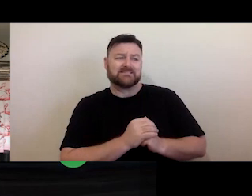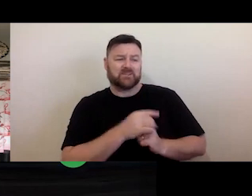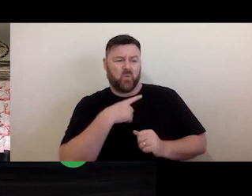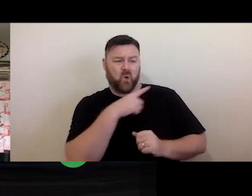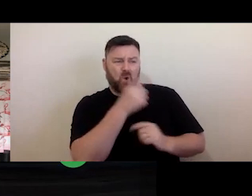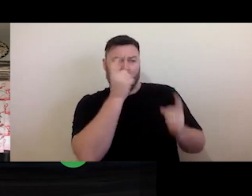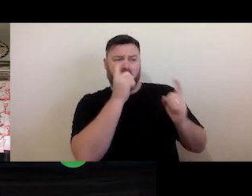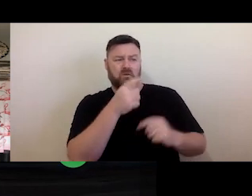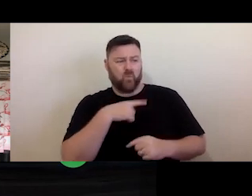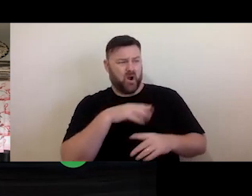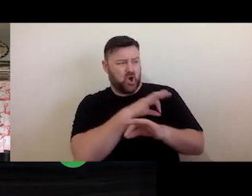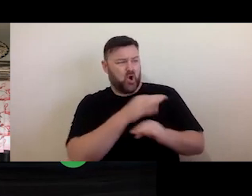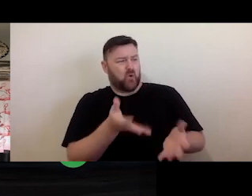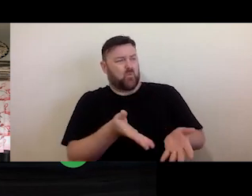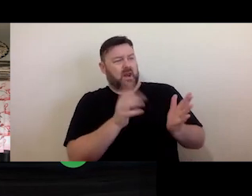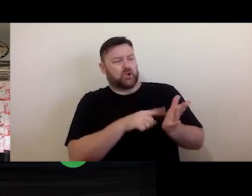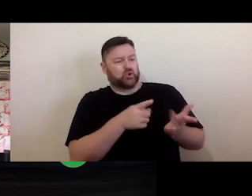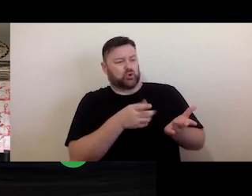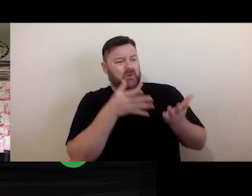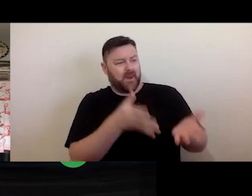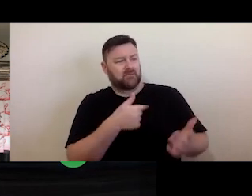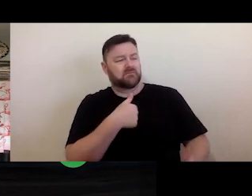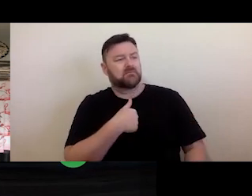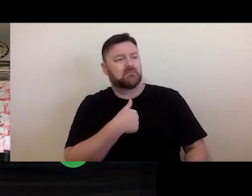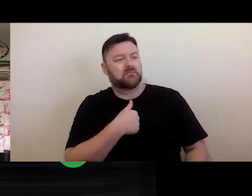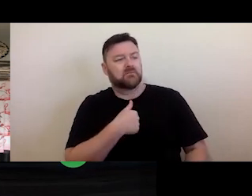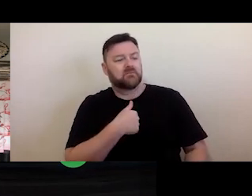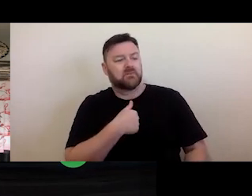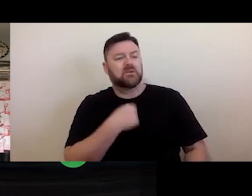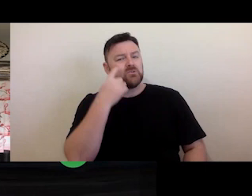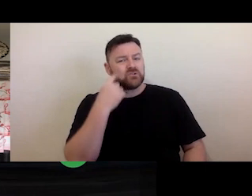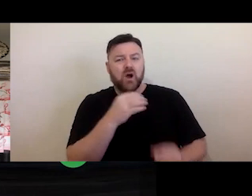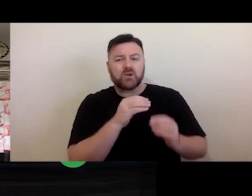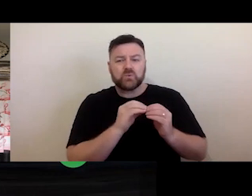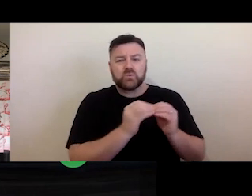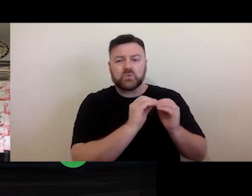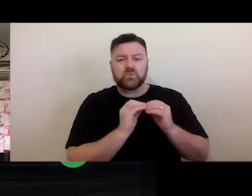are unwilling to give you a permission. And see whether or not there is a way you can narrow down the scope of the permission you're